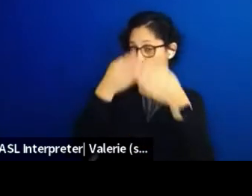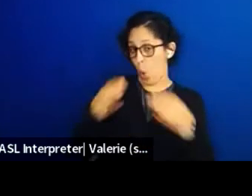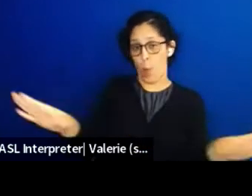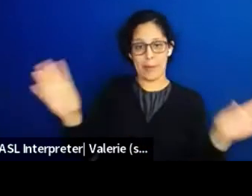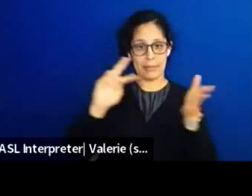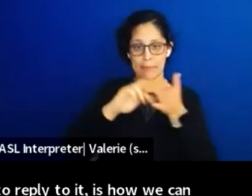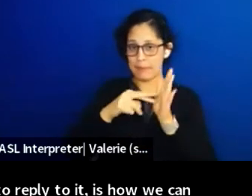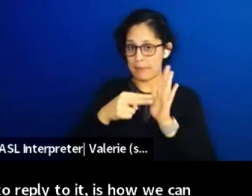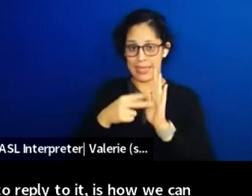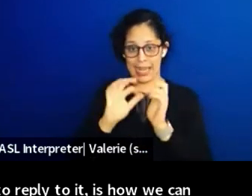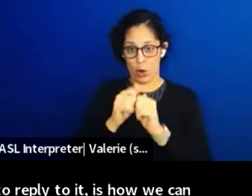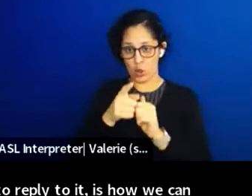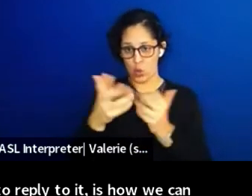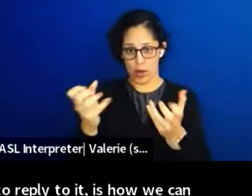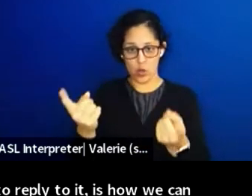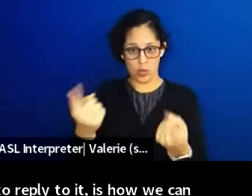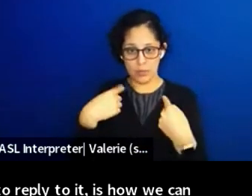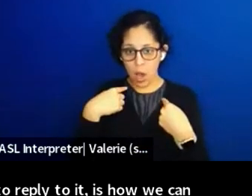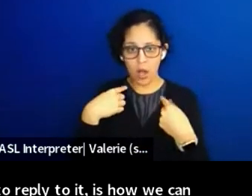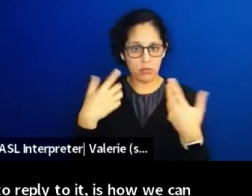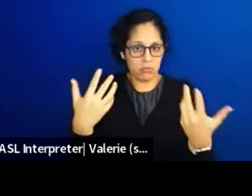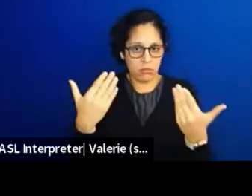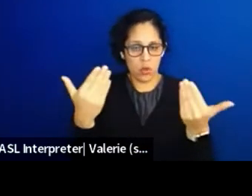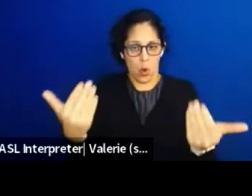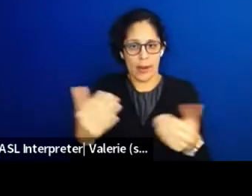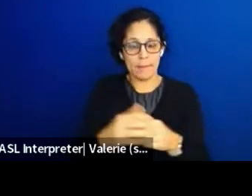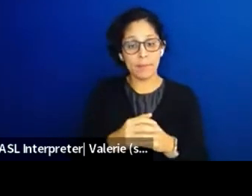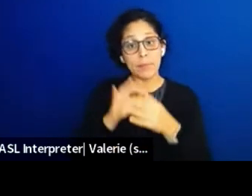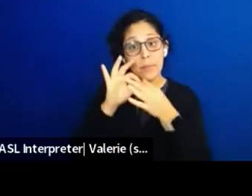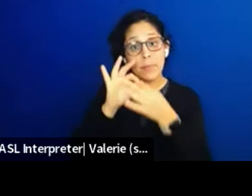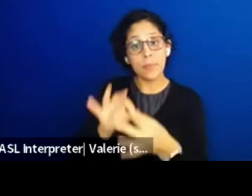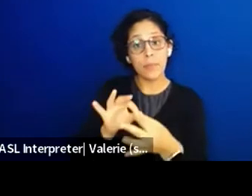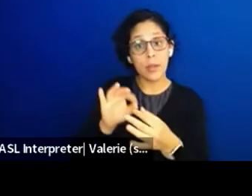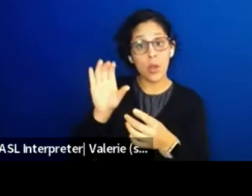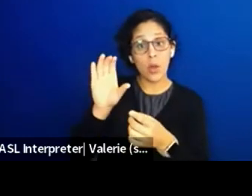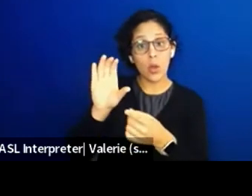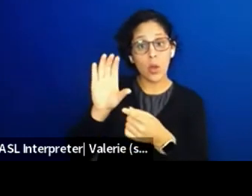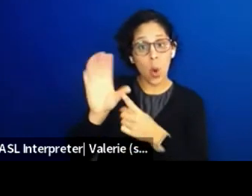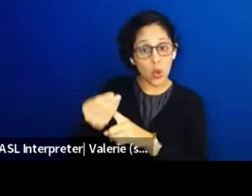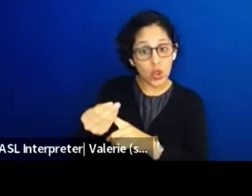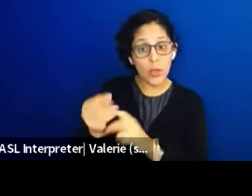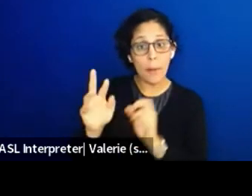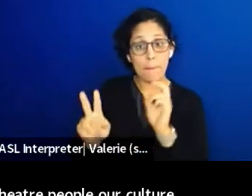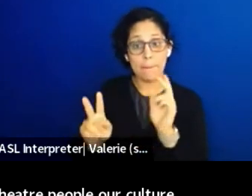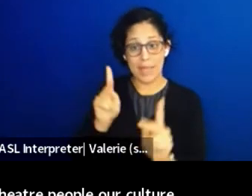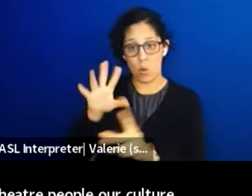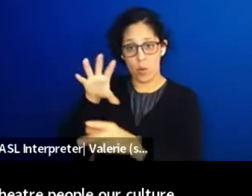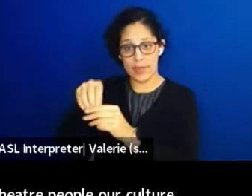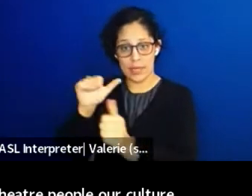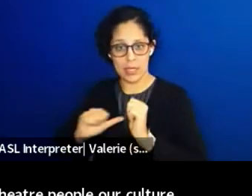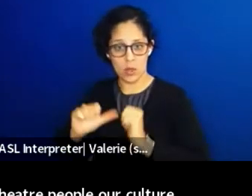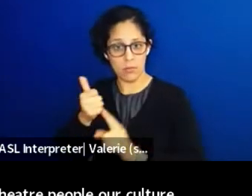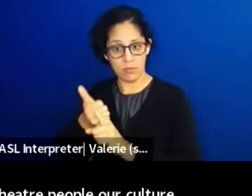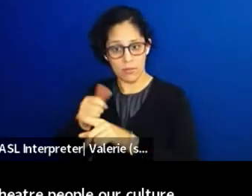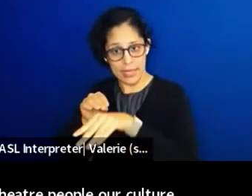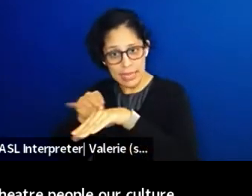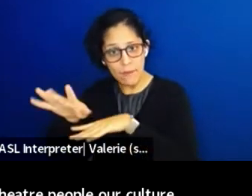But it's about a culture, theater people are culture makers for many theaters and theater people